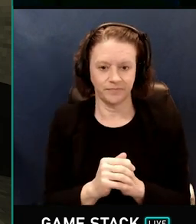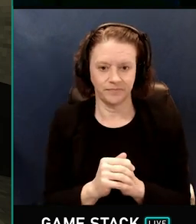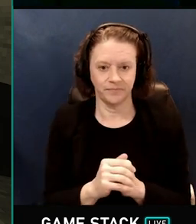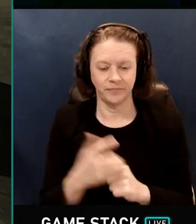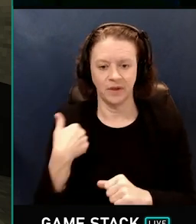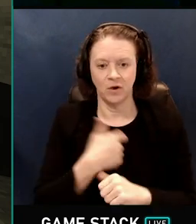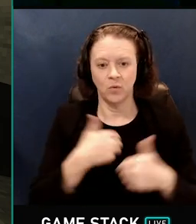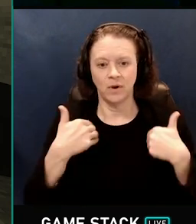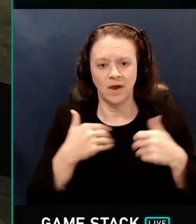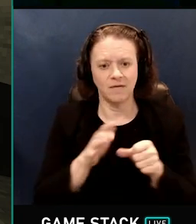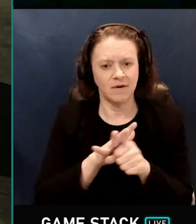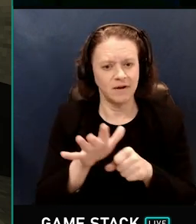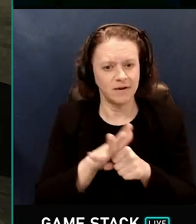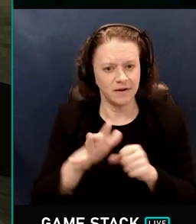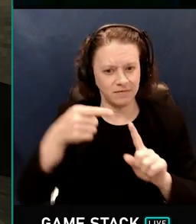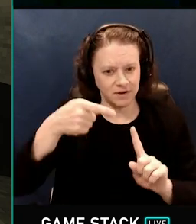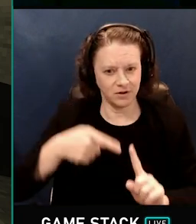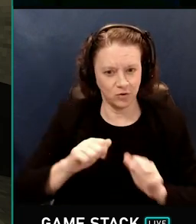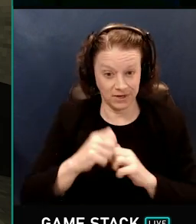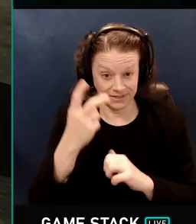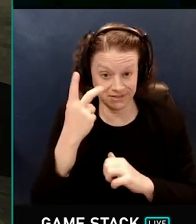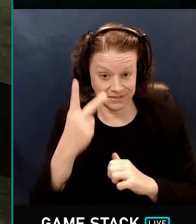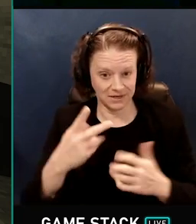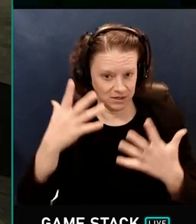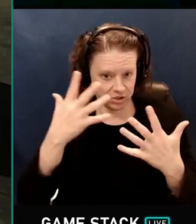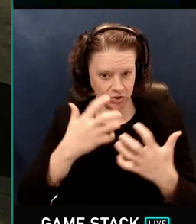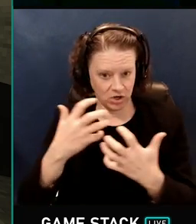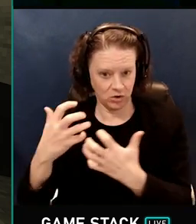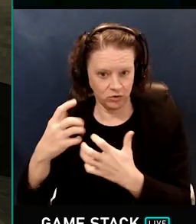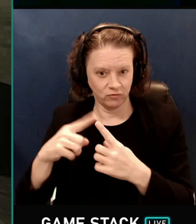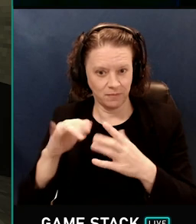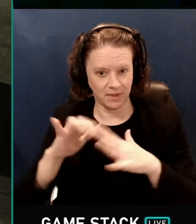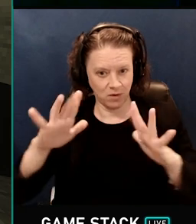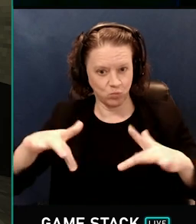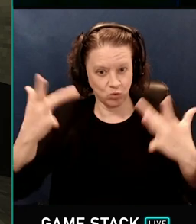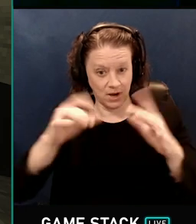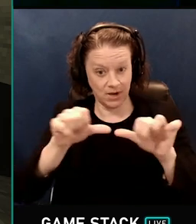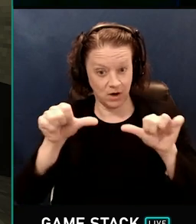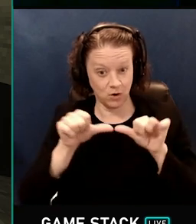We actually have enough detail that you can see some shadows from this bright area here.